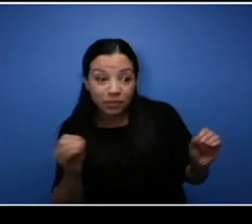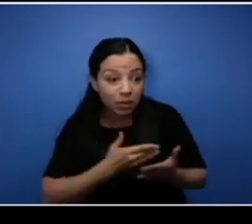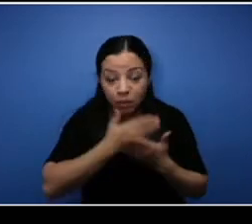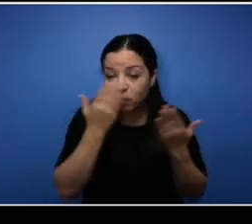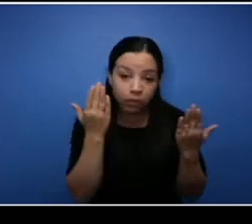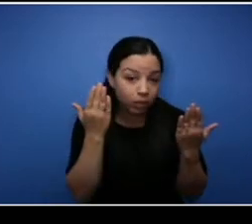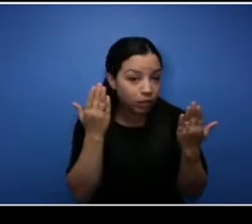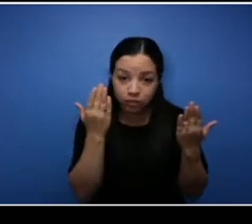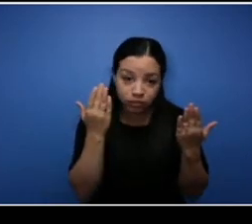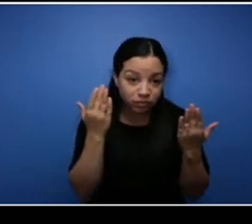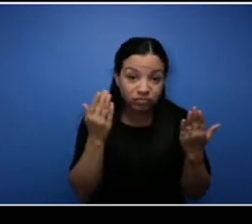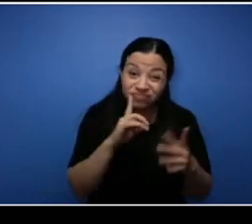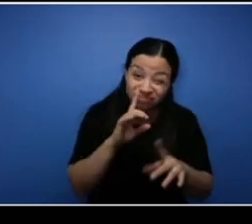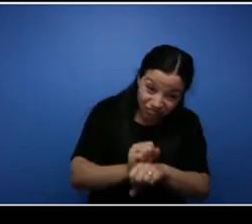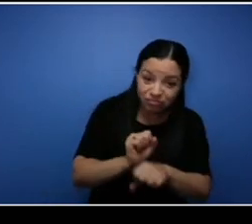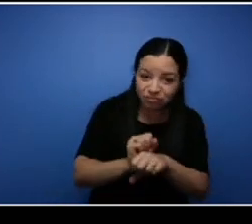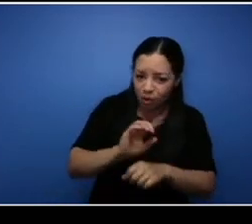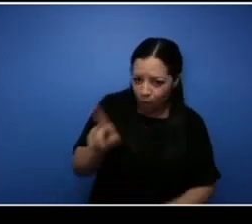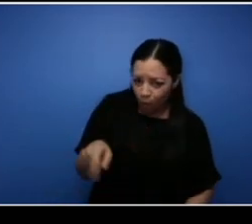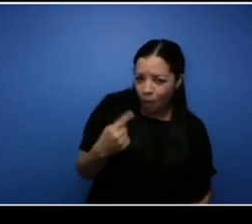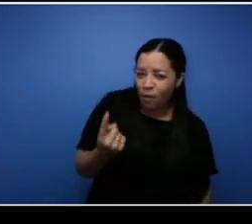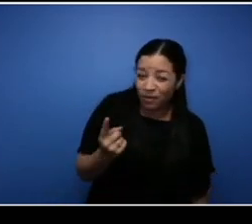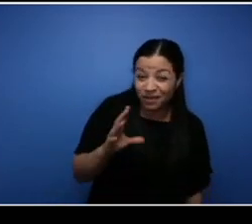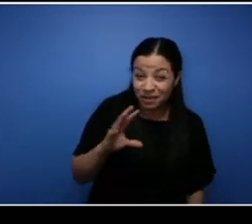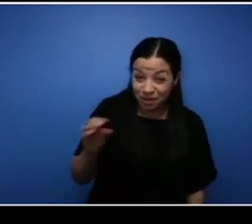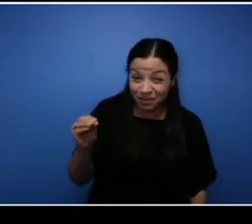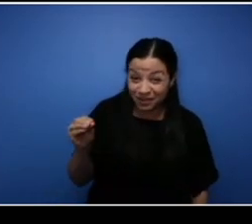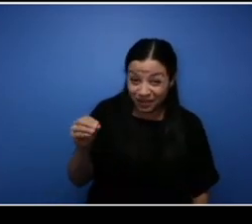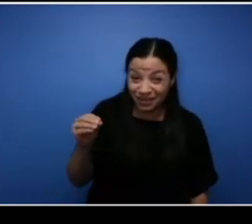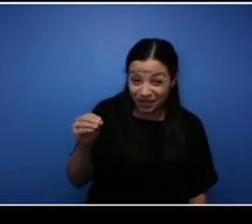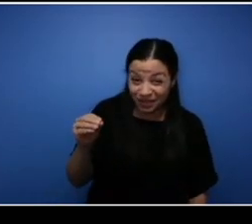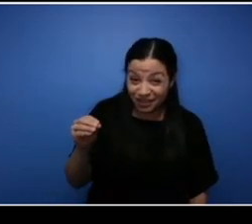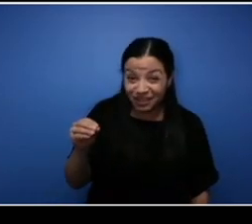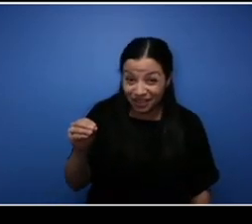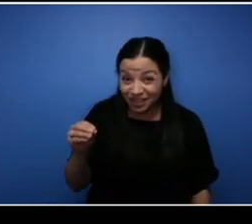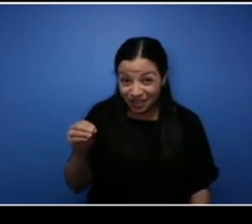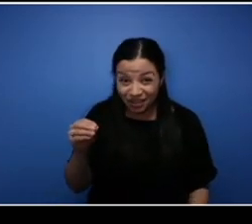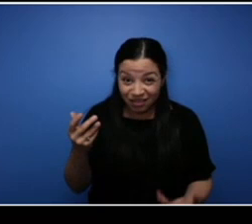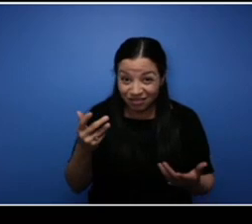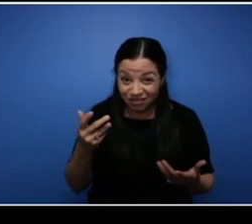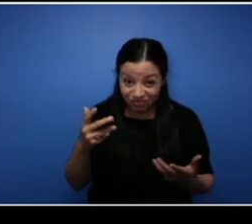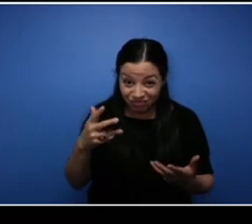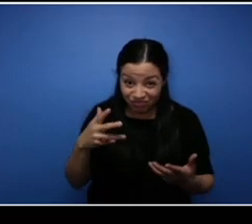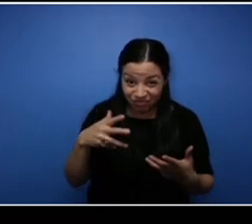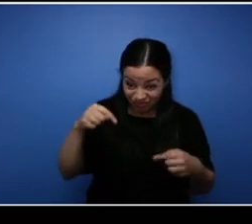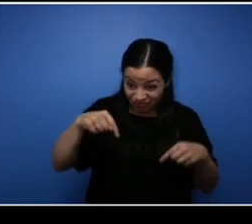literally the only ones really that are that are taking care of it in Halifax, Nova Scotia